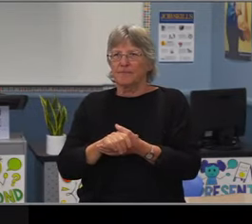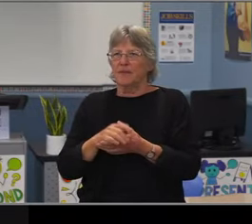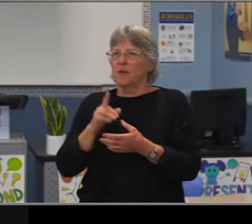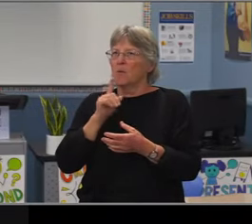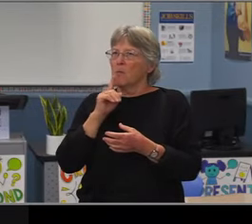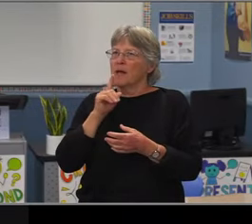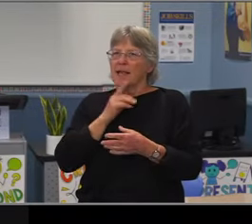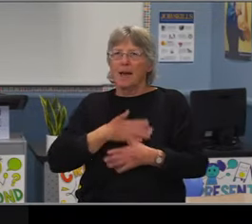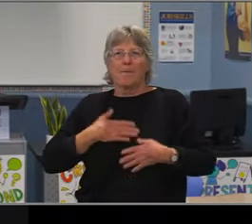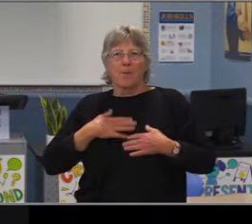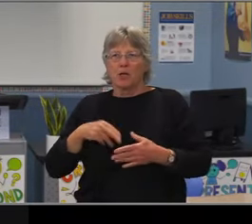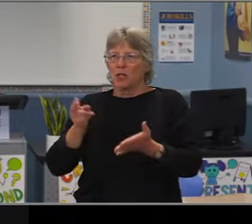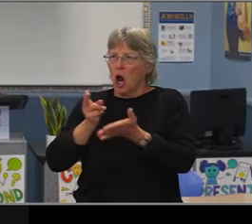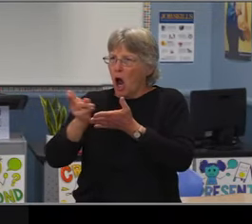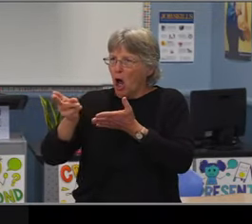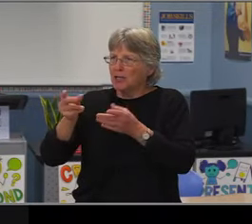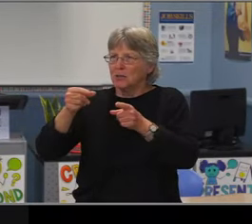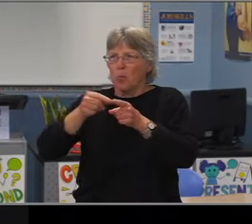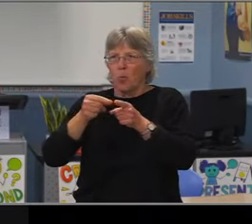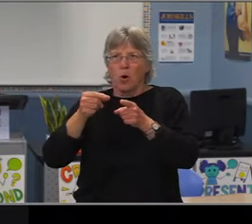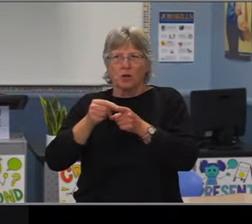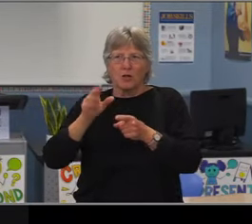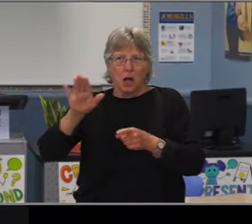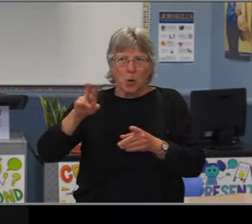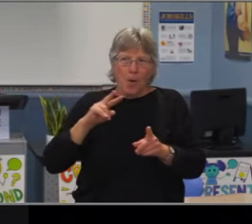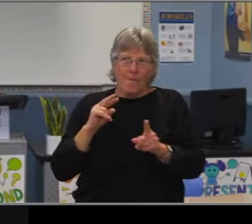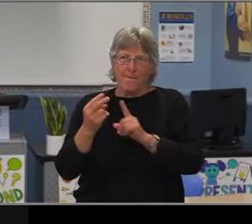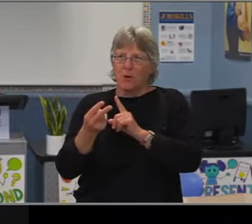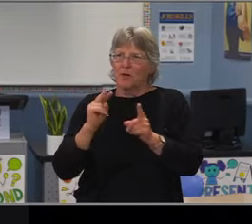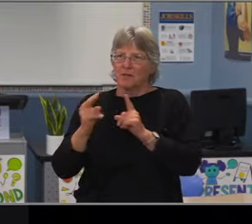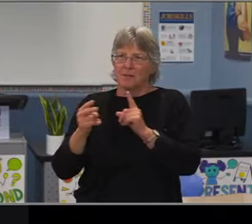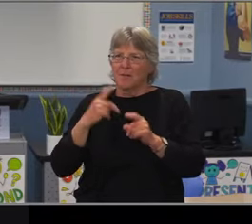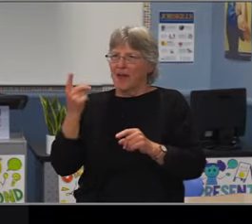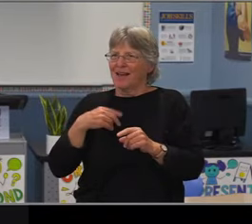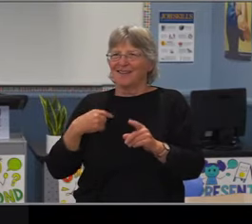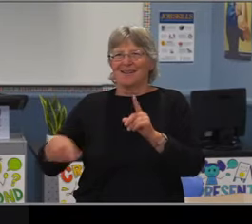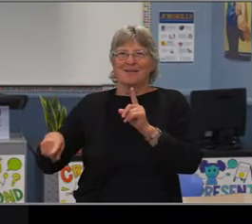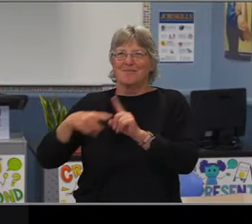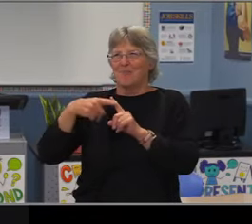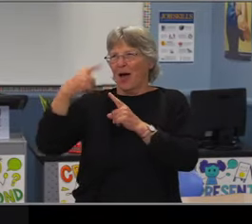Around our city agencies and then our school district. we'll have a number of executive staff,